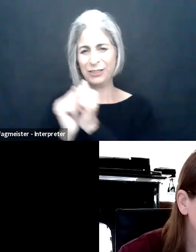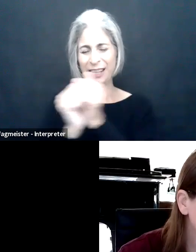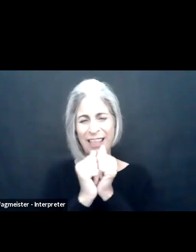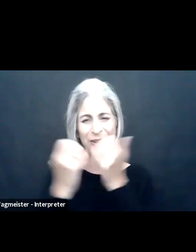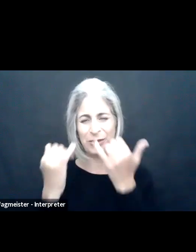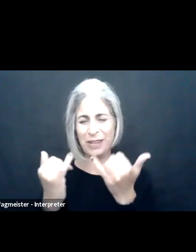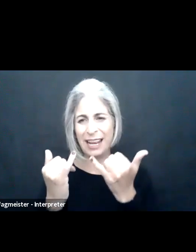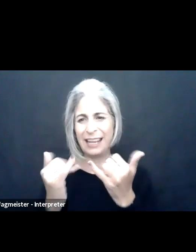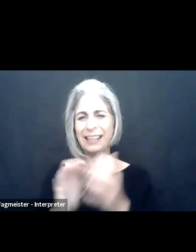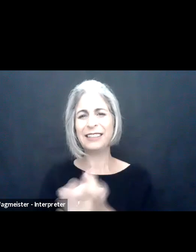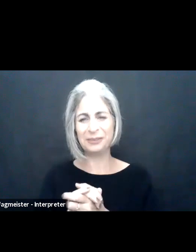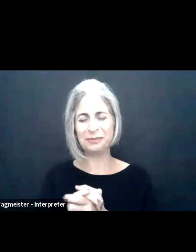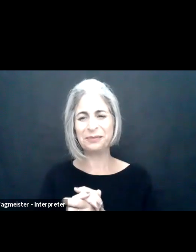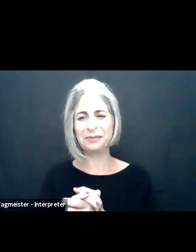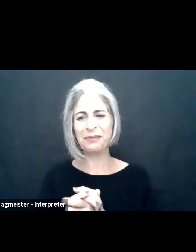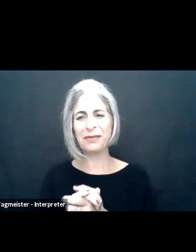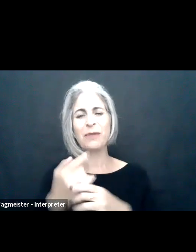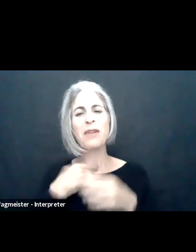great to have everyone on today. My name's Christopher Lee and it is a --